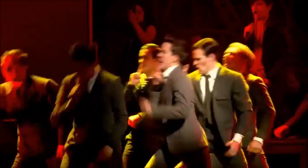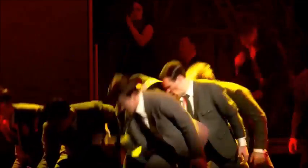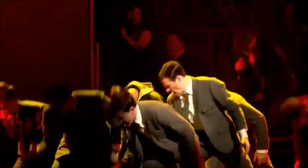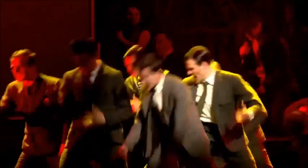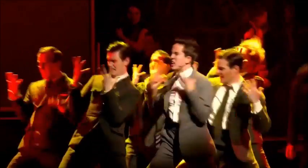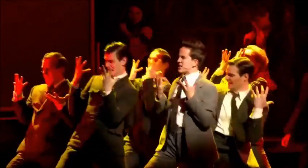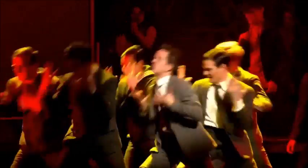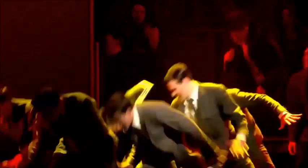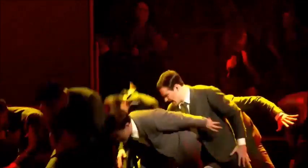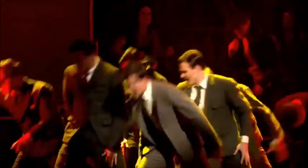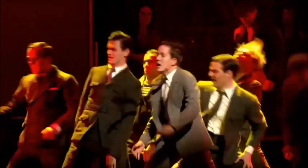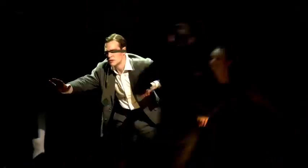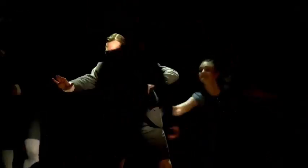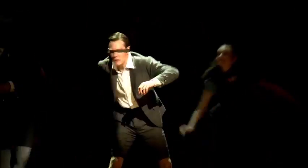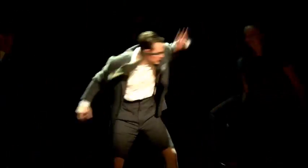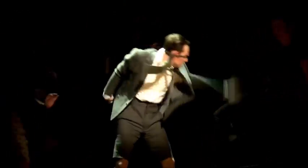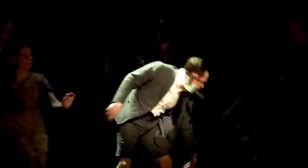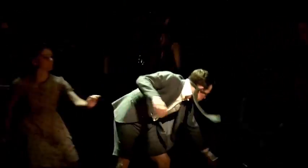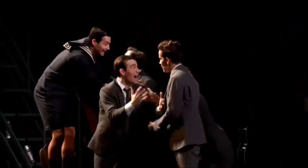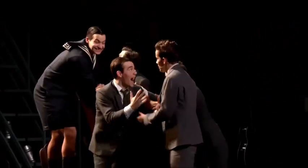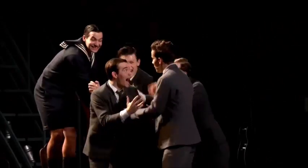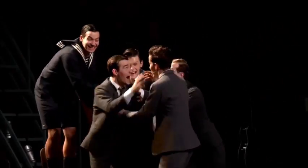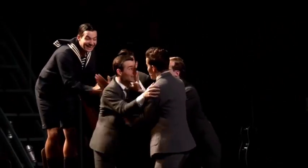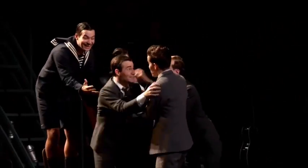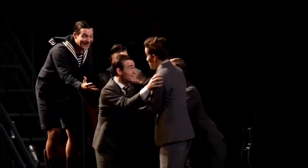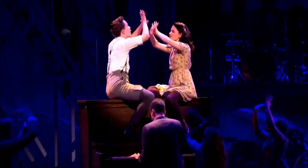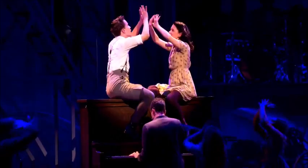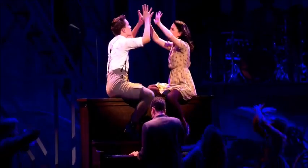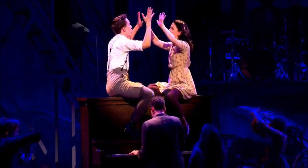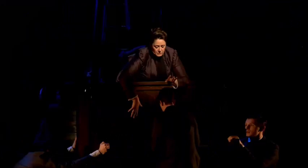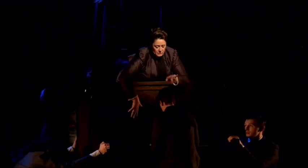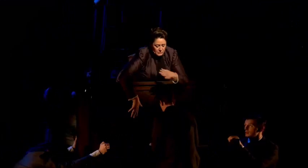It's the bitch of living (it's the bitch of living)